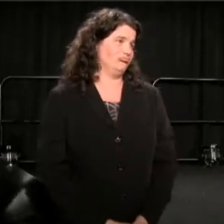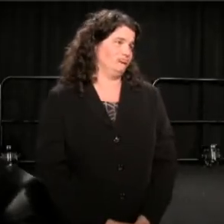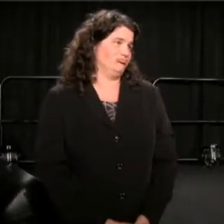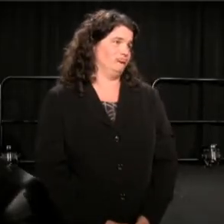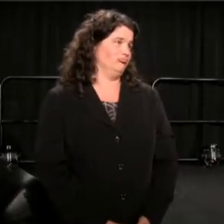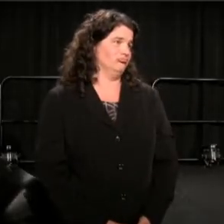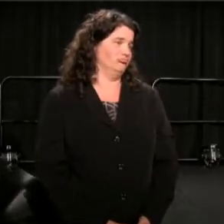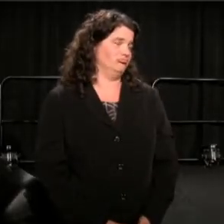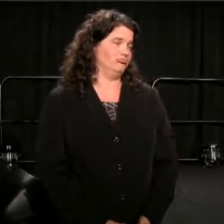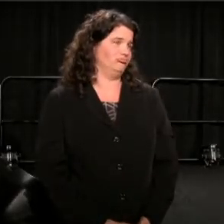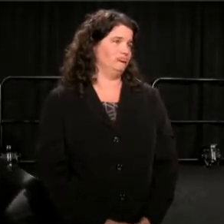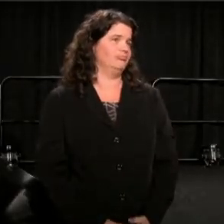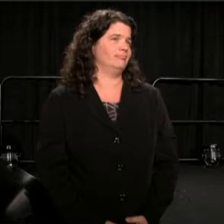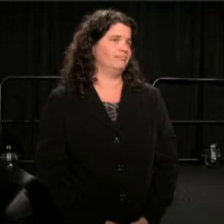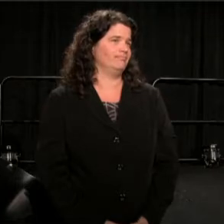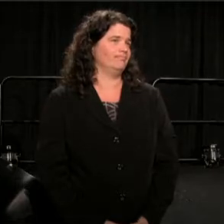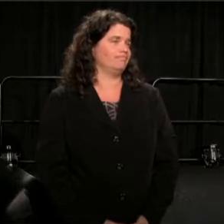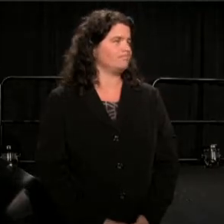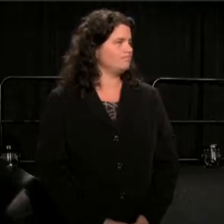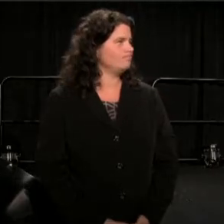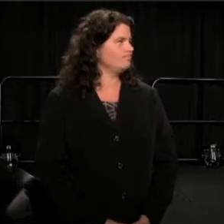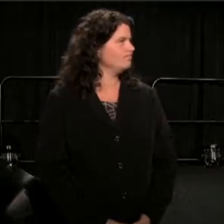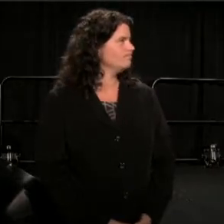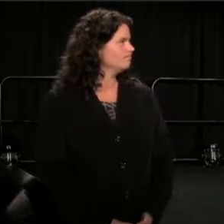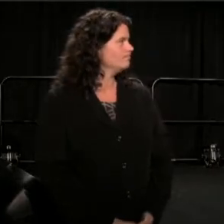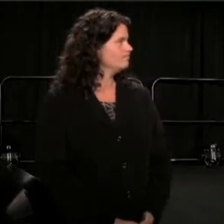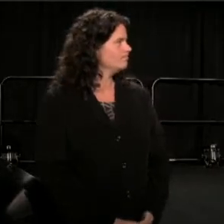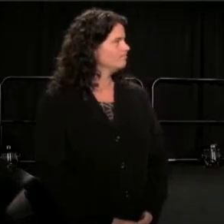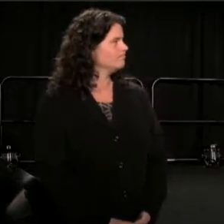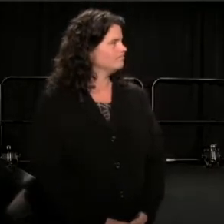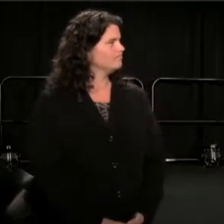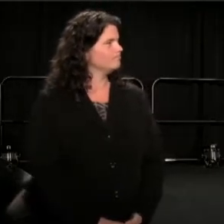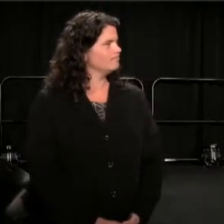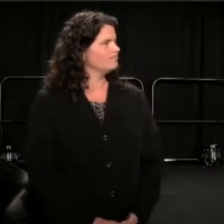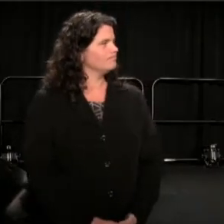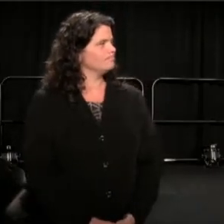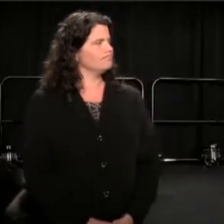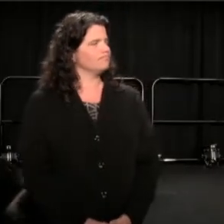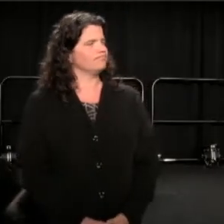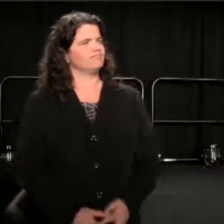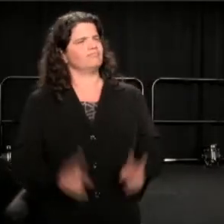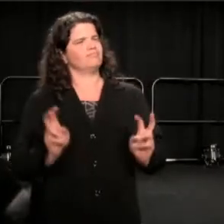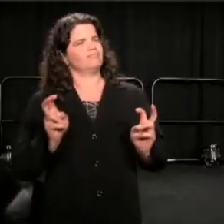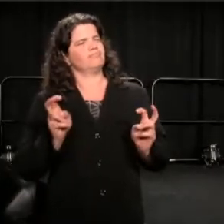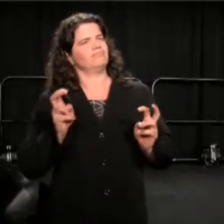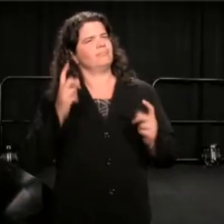Spectators, why would we, as a community,